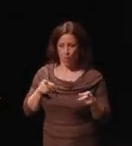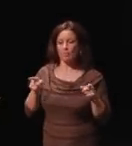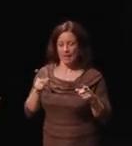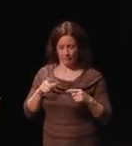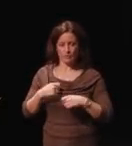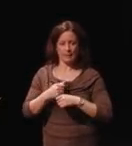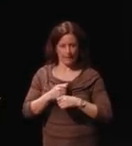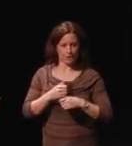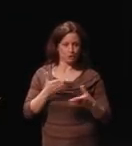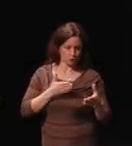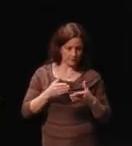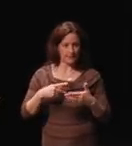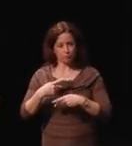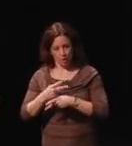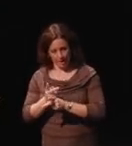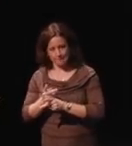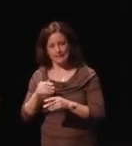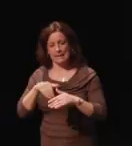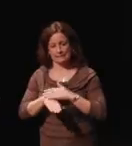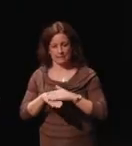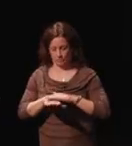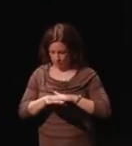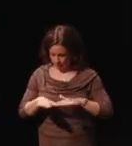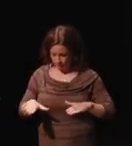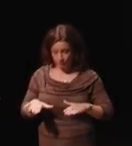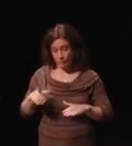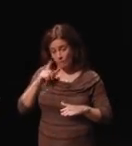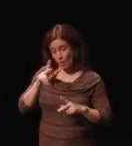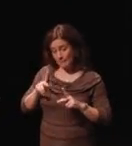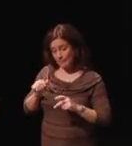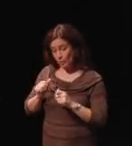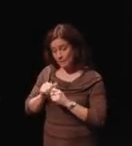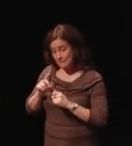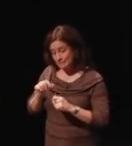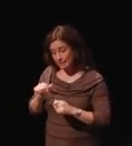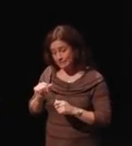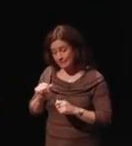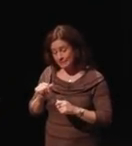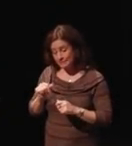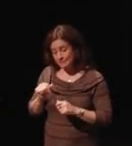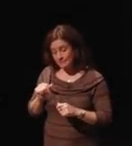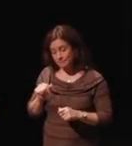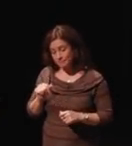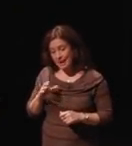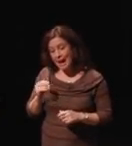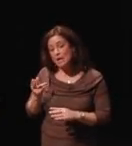and products accessible to people with disabilities, and they also have to be usable unless